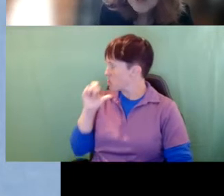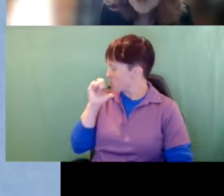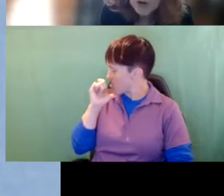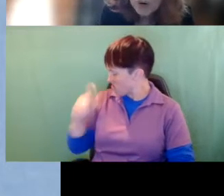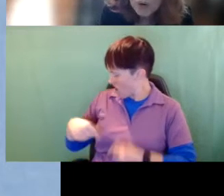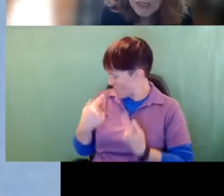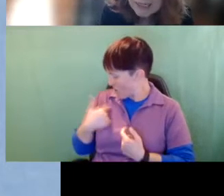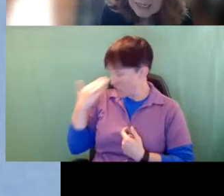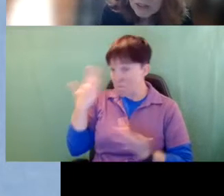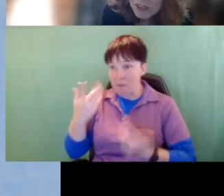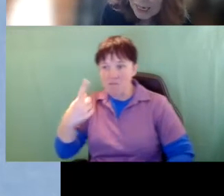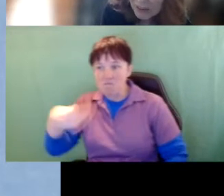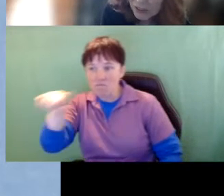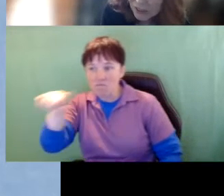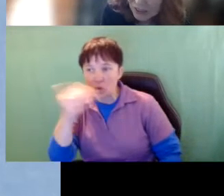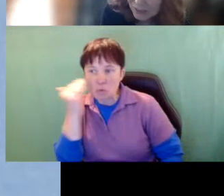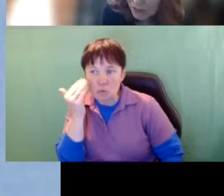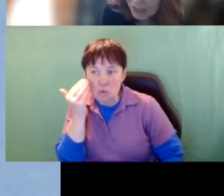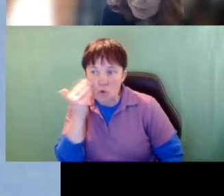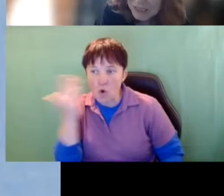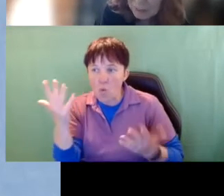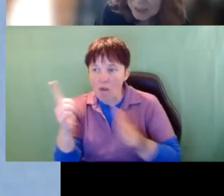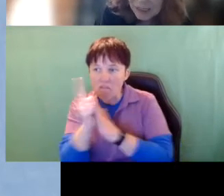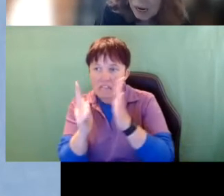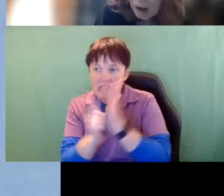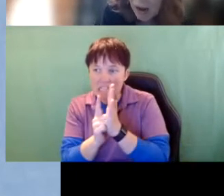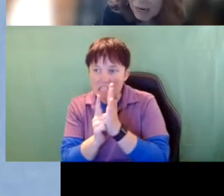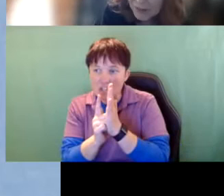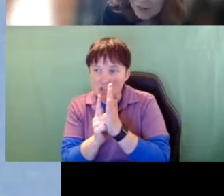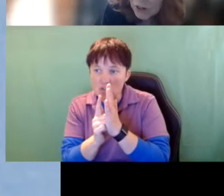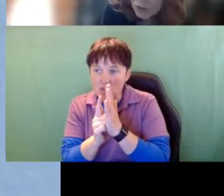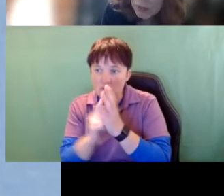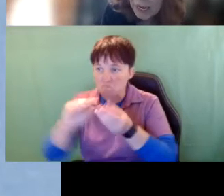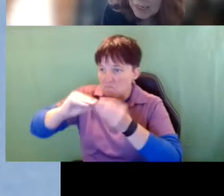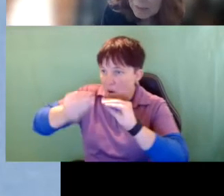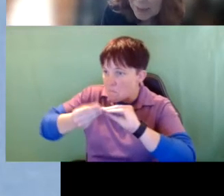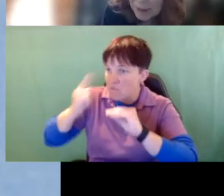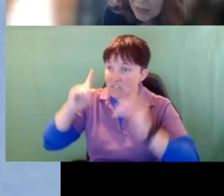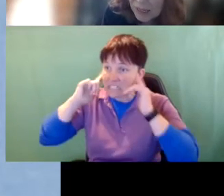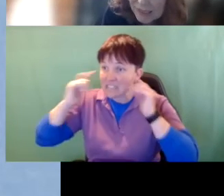Maybe one of you know a legal standard for Deafness, but I've never known that. My background